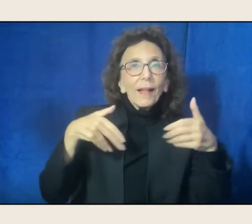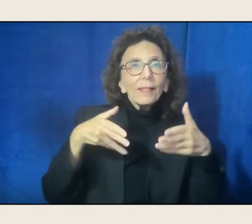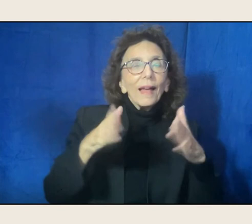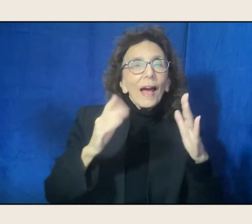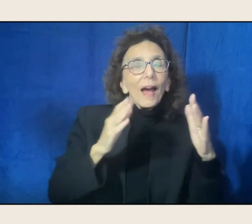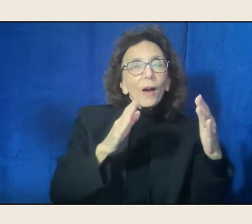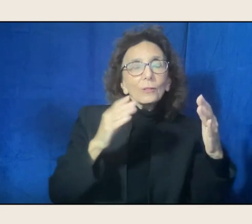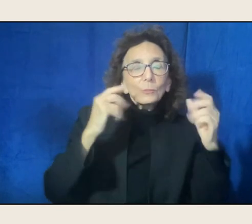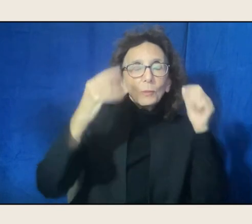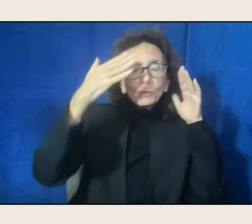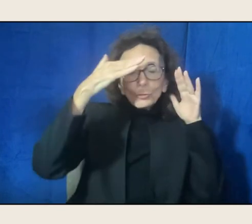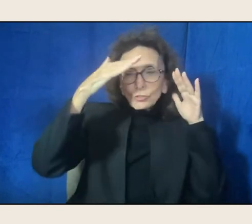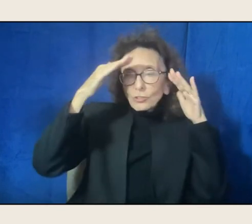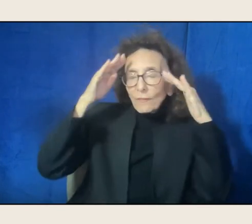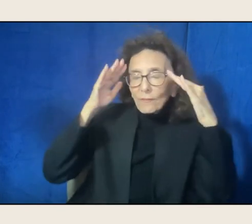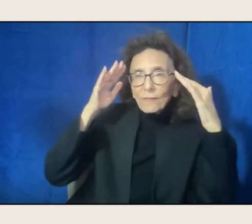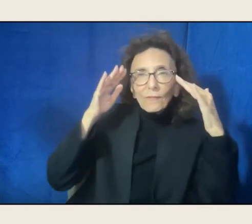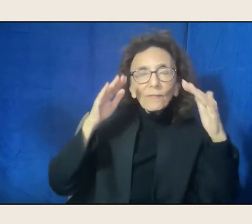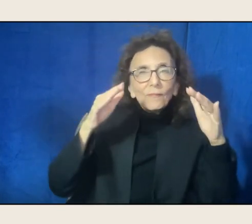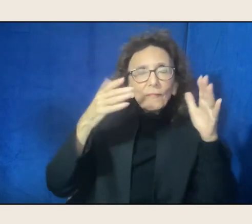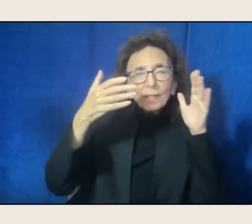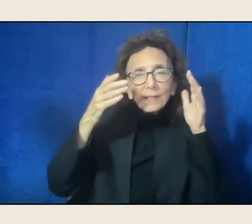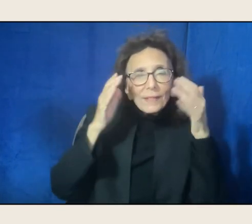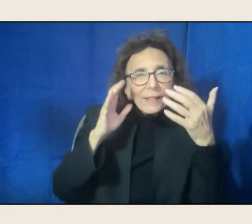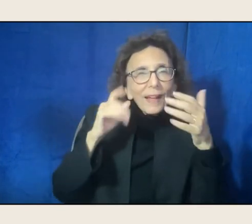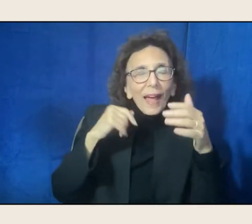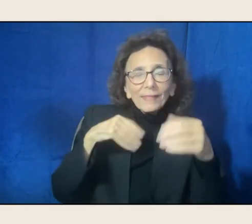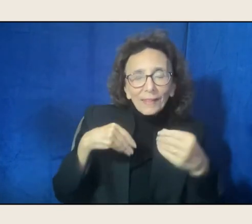that refreshes the story field.